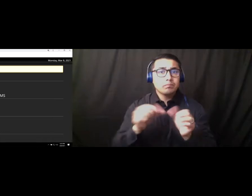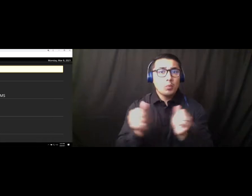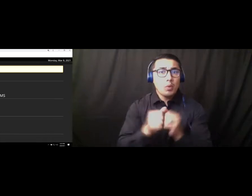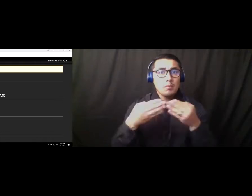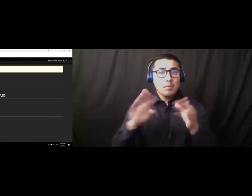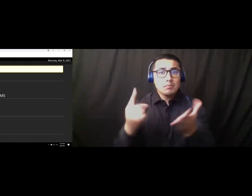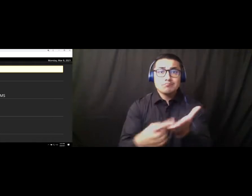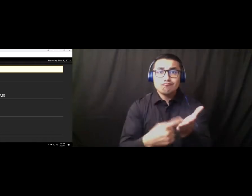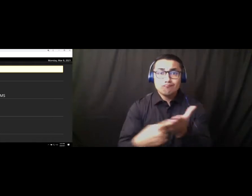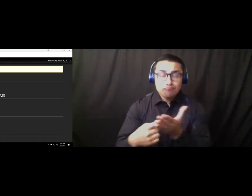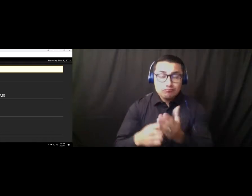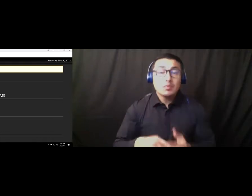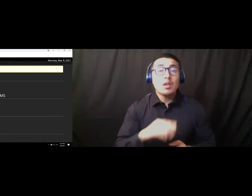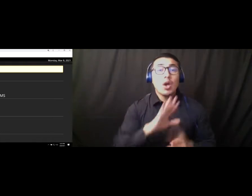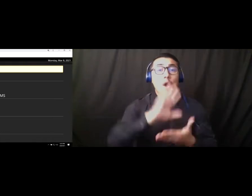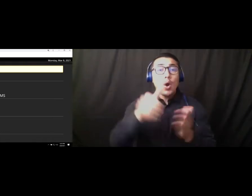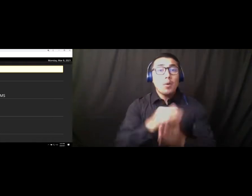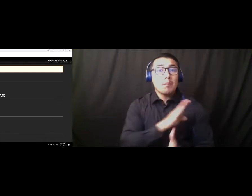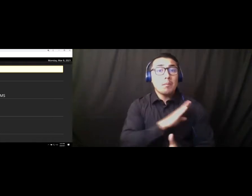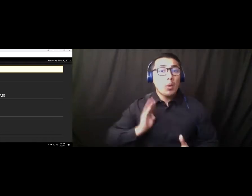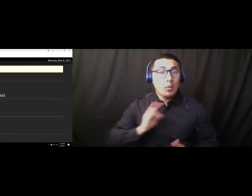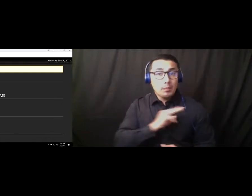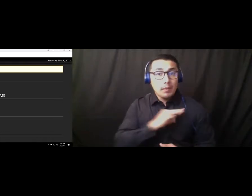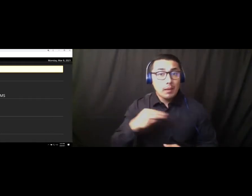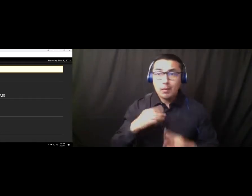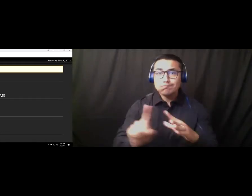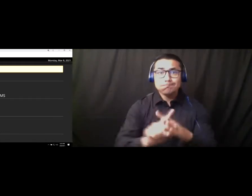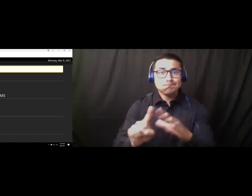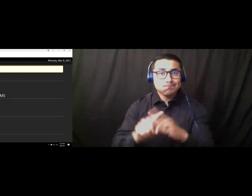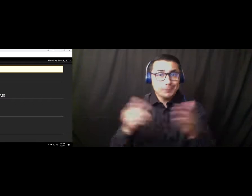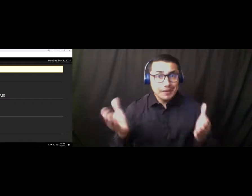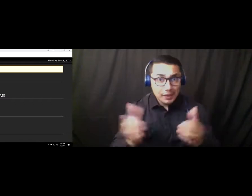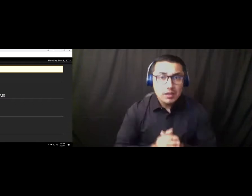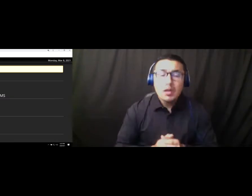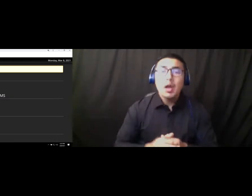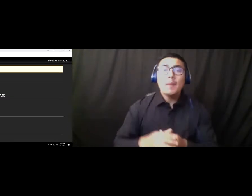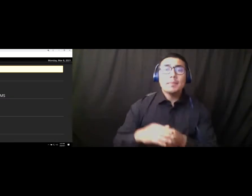All board members are present and accounted for and Public Comment Announcement.